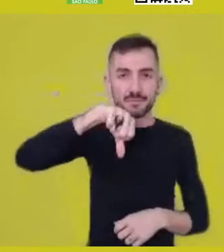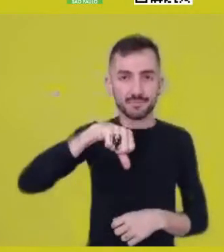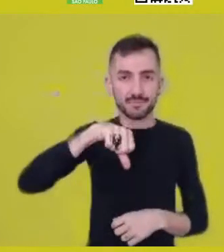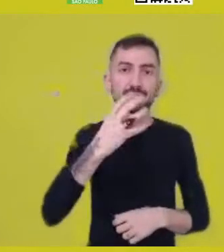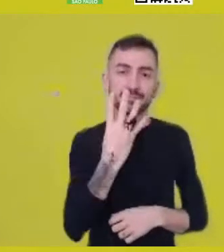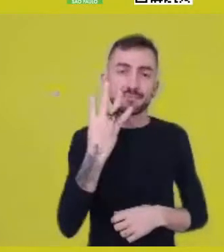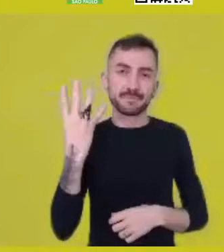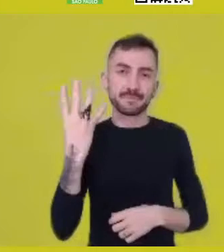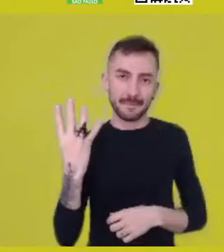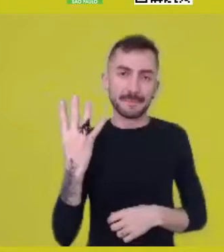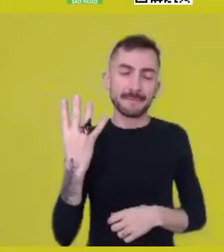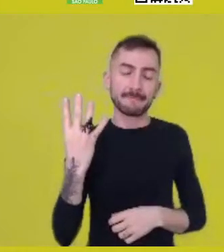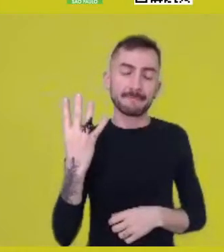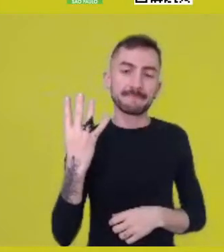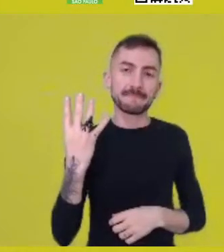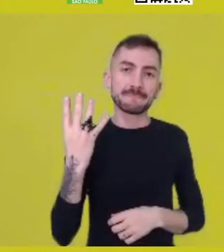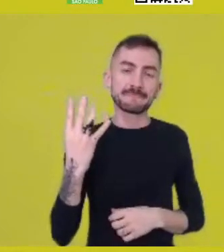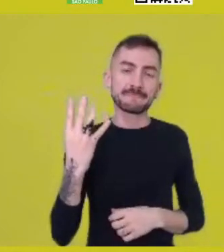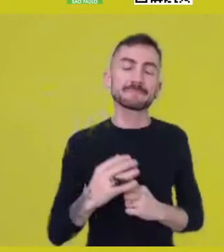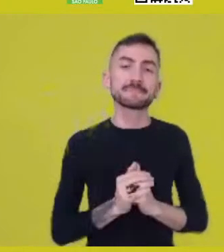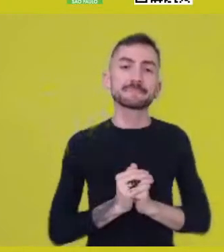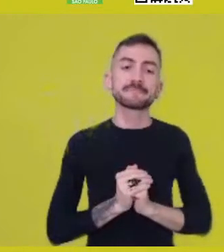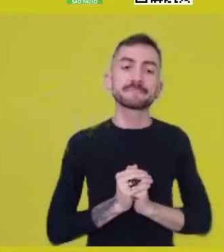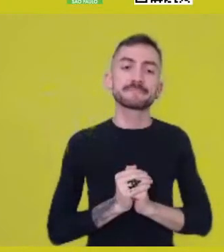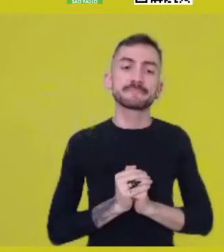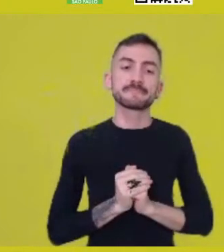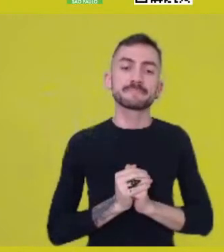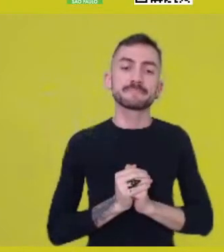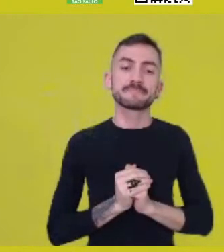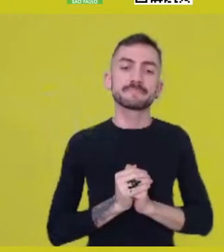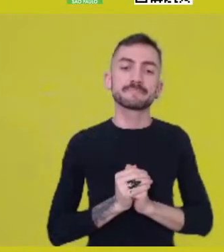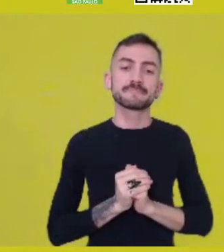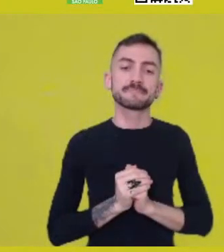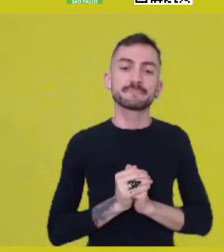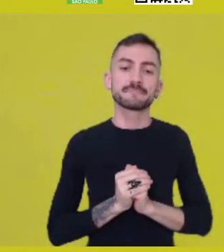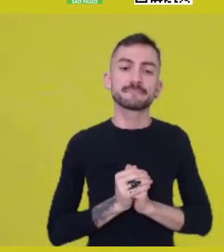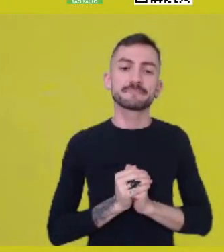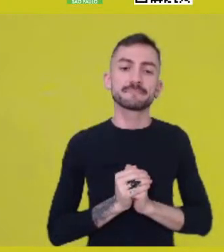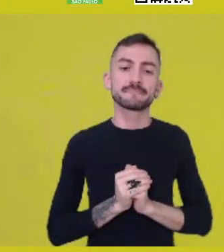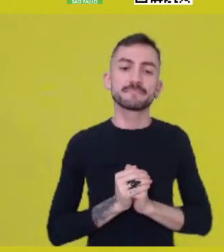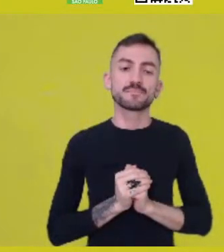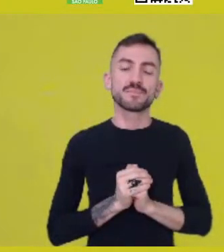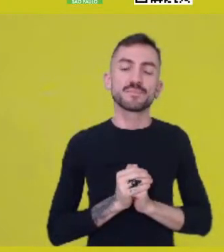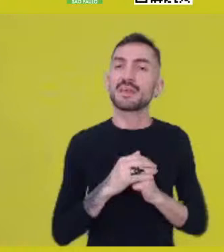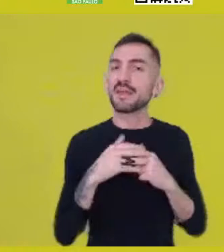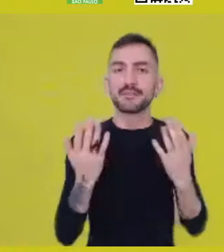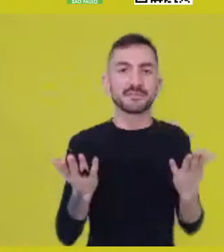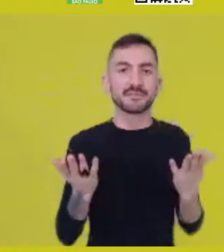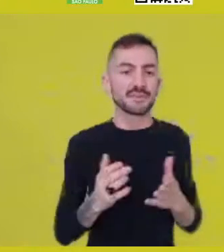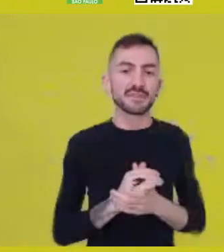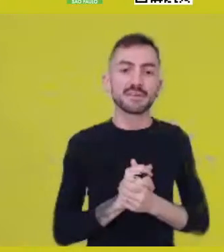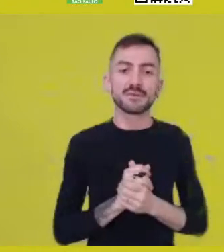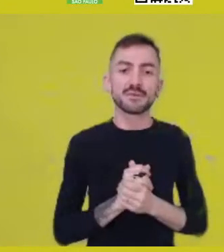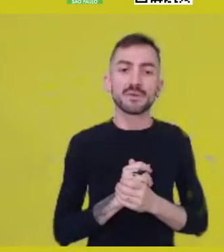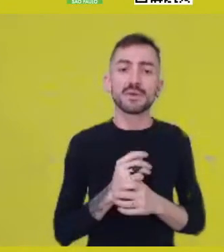a... a... well, a Belgian missionary,